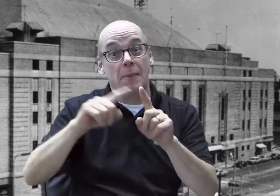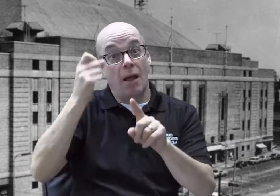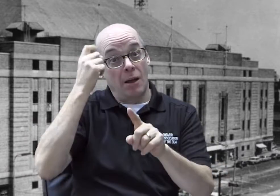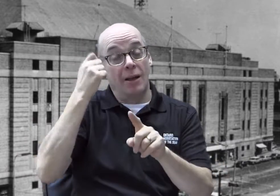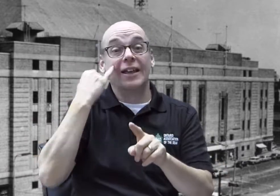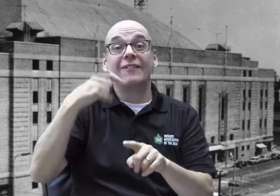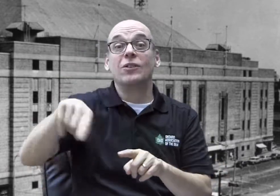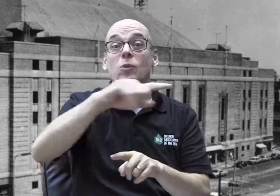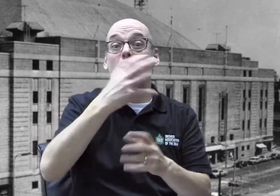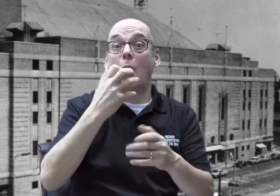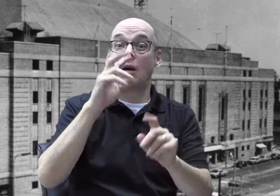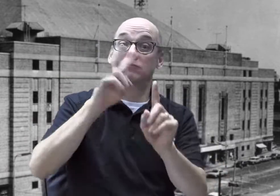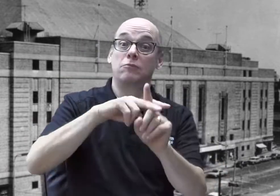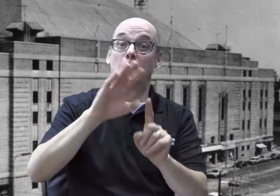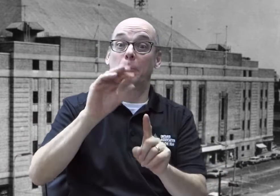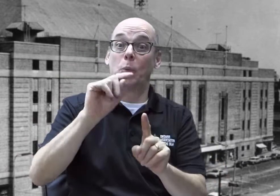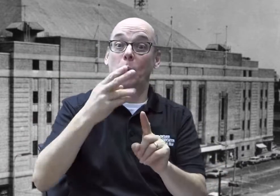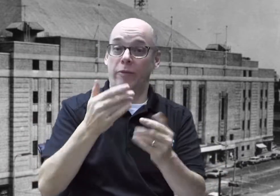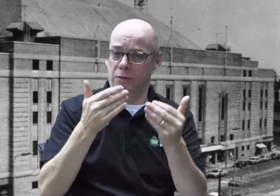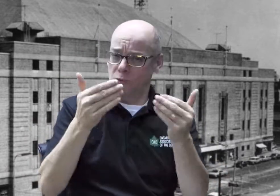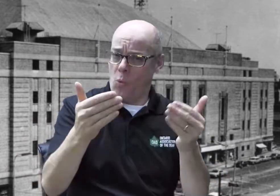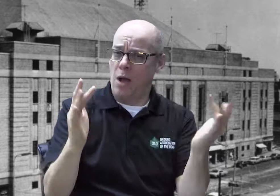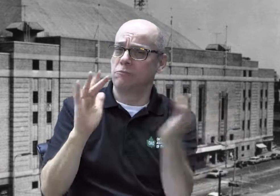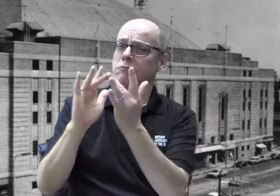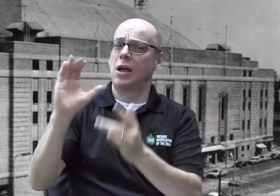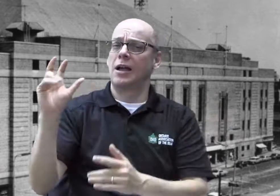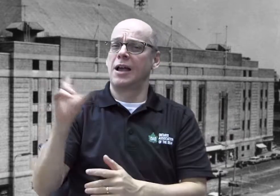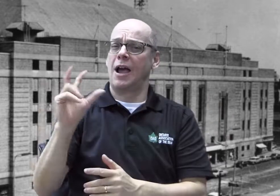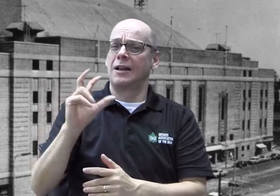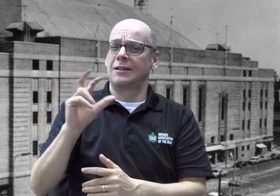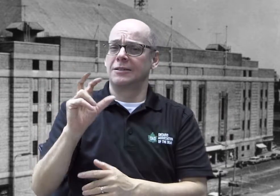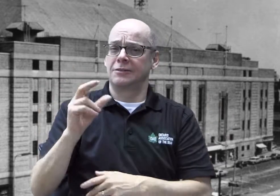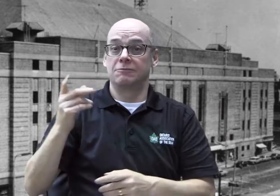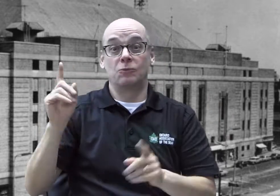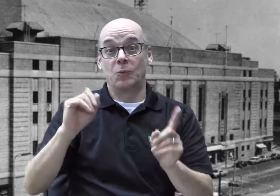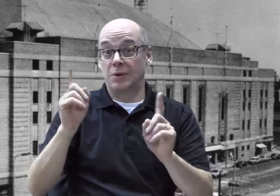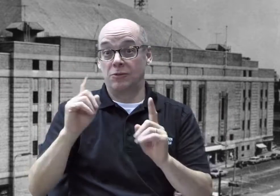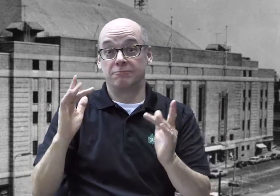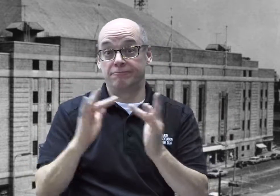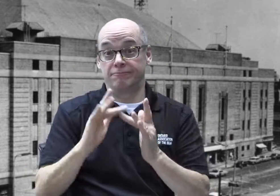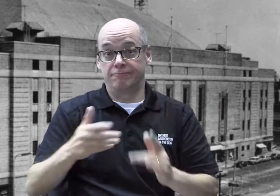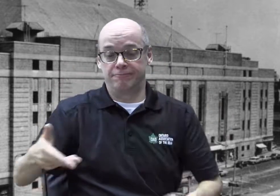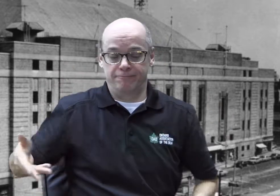But if you want to grab and get a booth now, you can go ahead contact Caylan McMullan at: